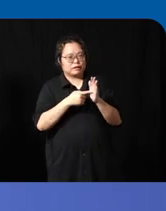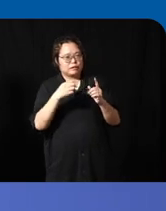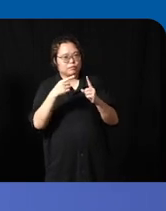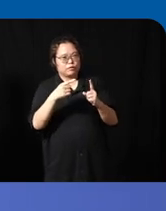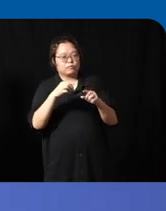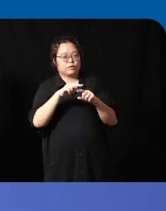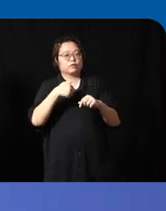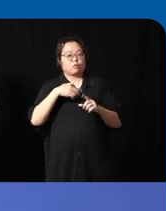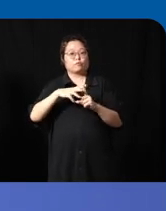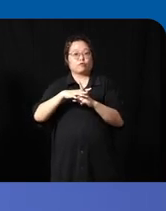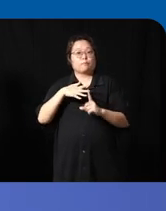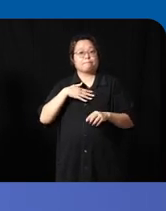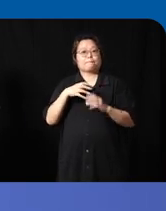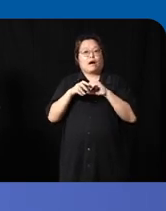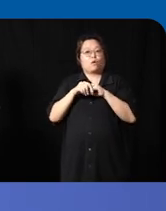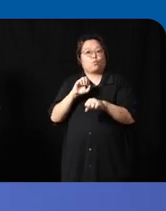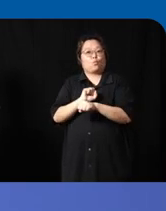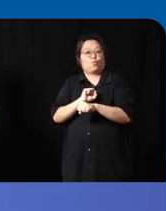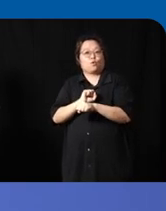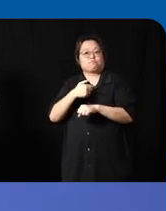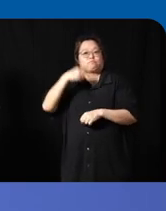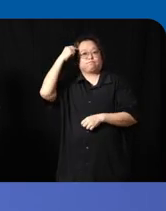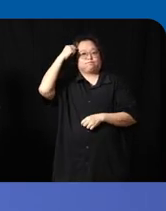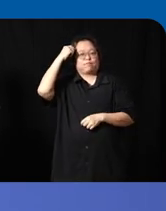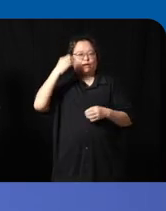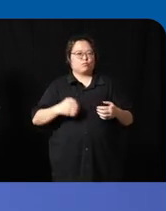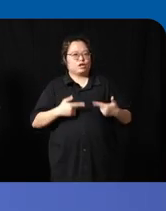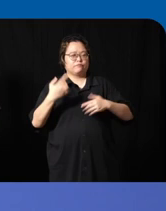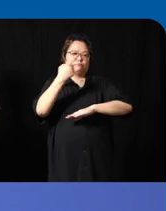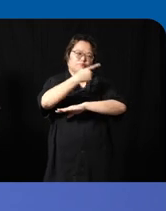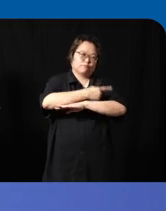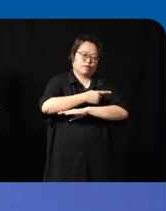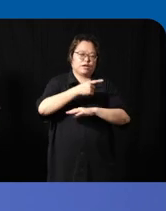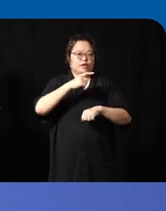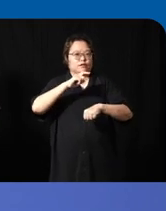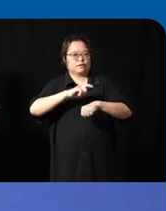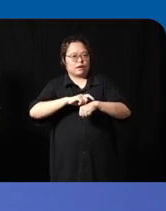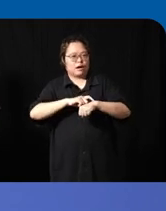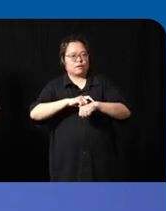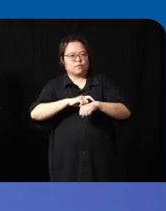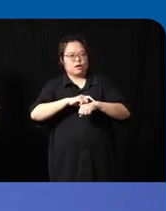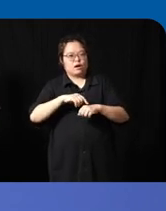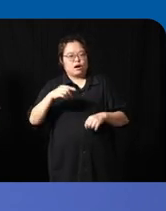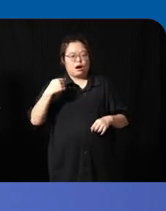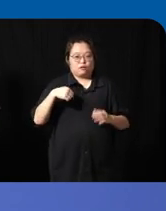of my own work um so I think we live in a day and age where we are tickled by technological